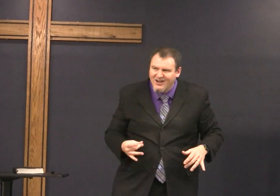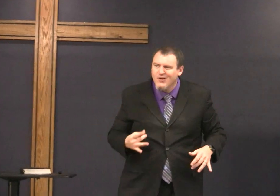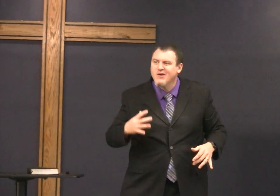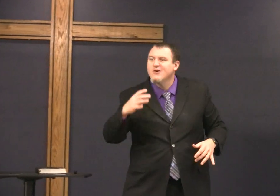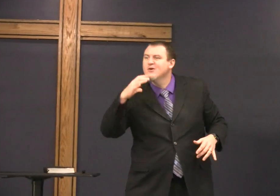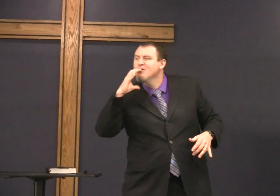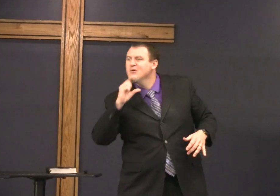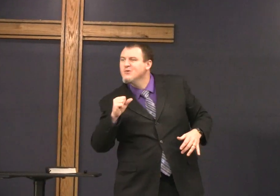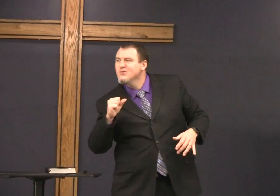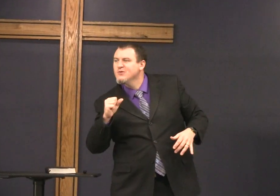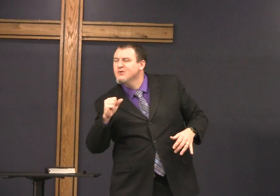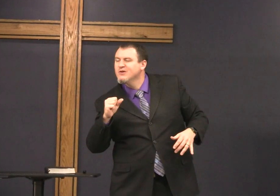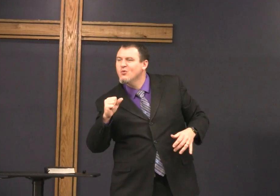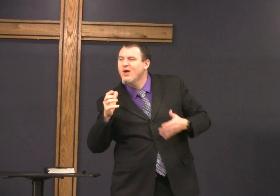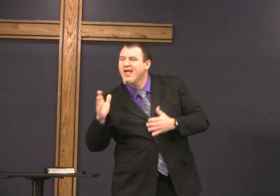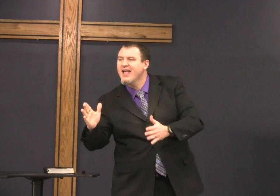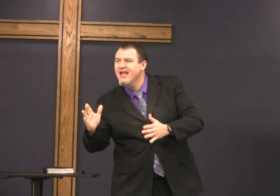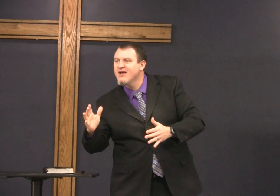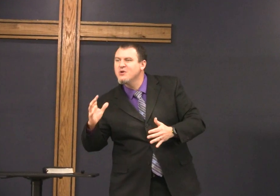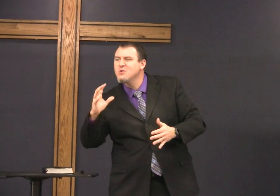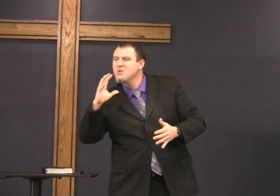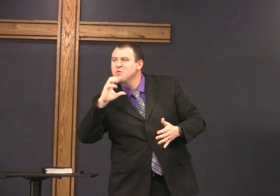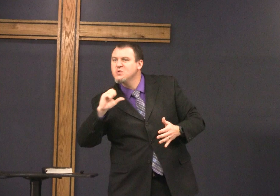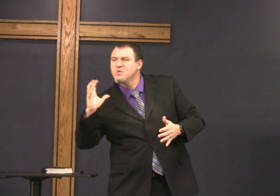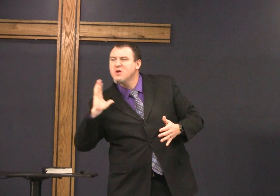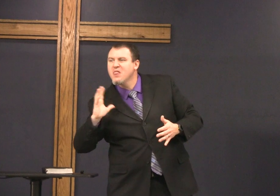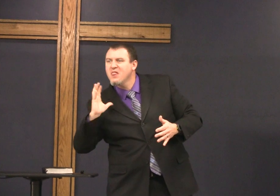first he was kind of negative and then became a a prophet